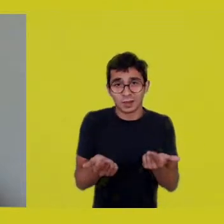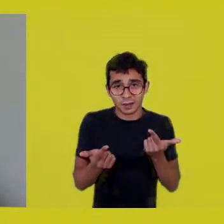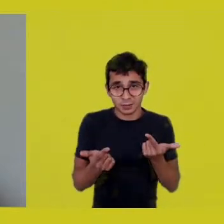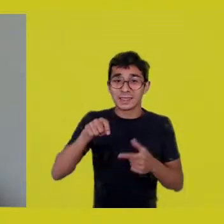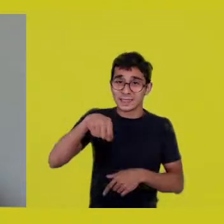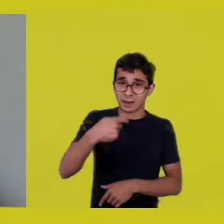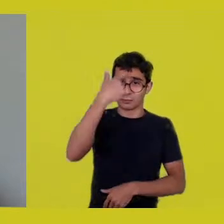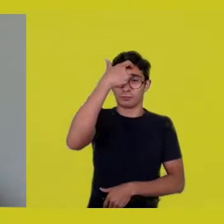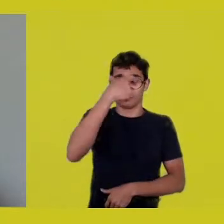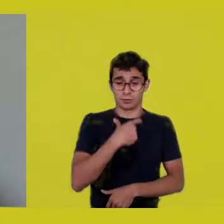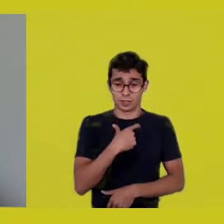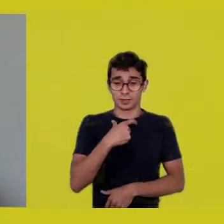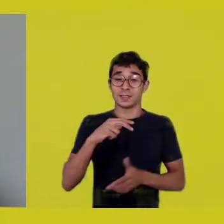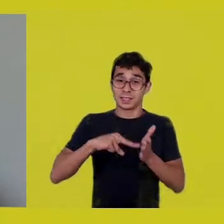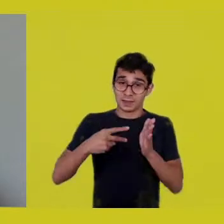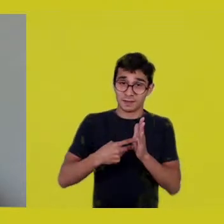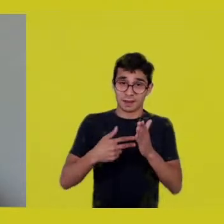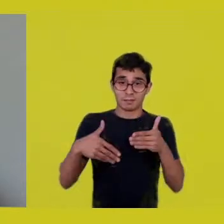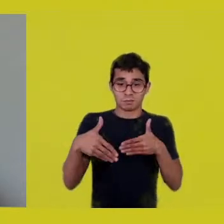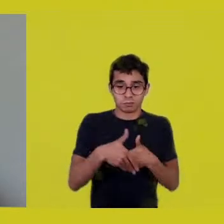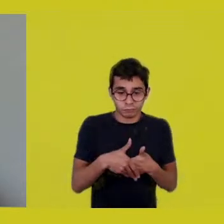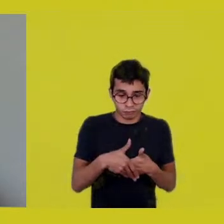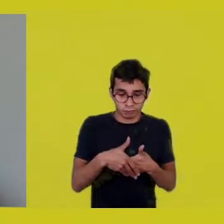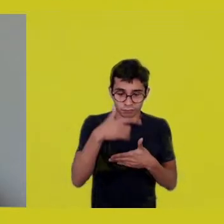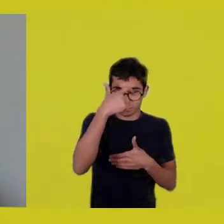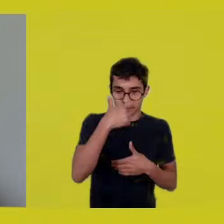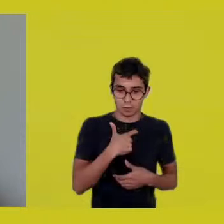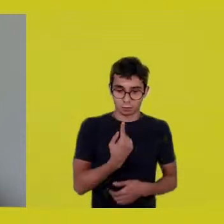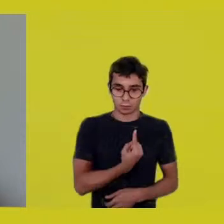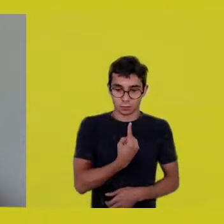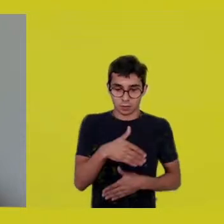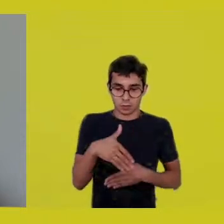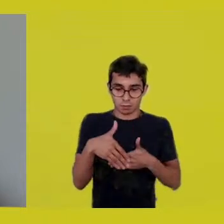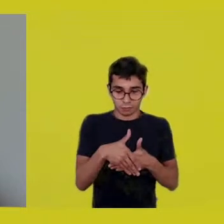Without being in dialogue with the other instances of life